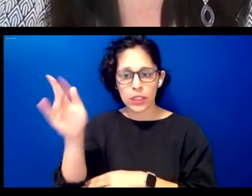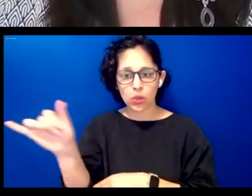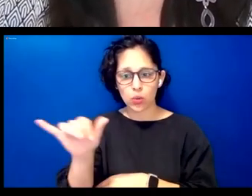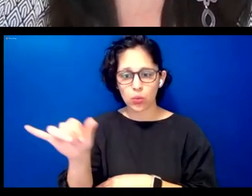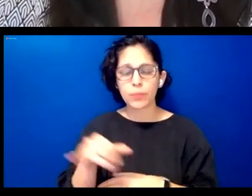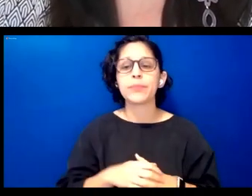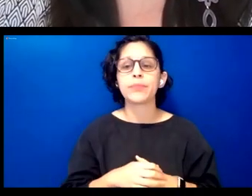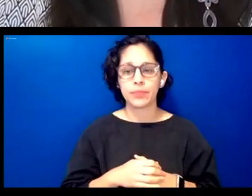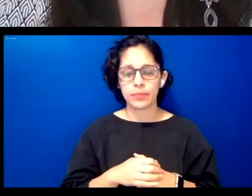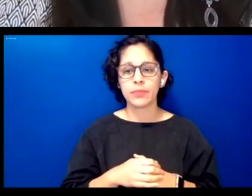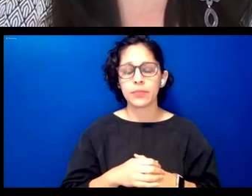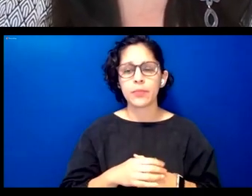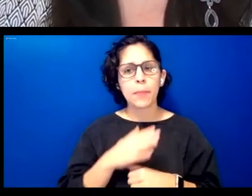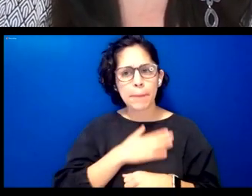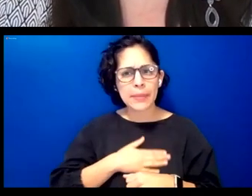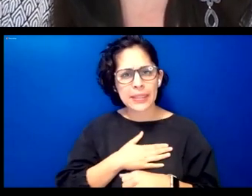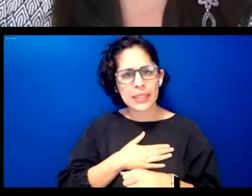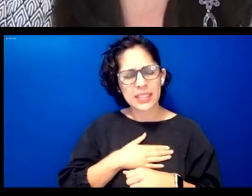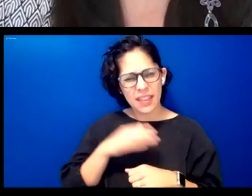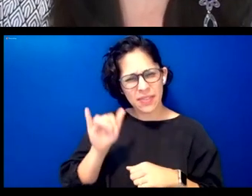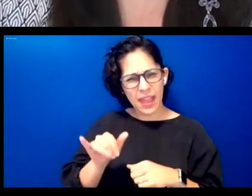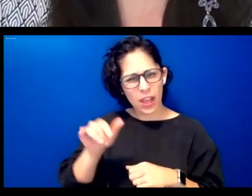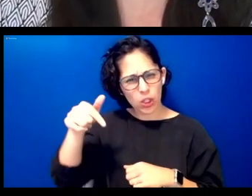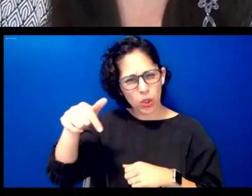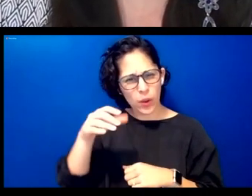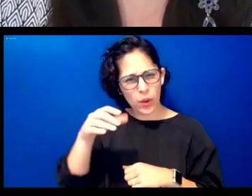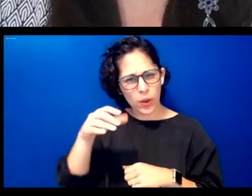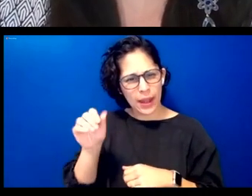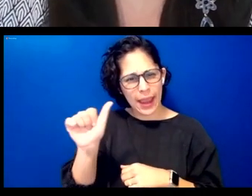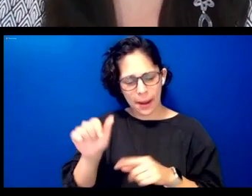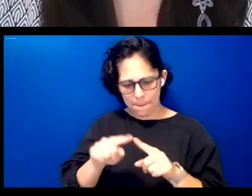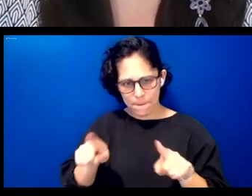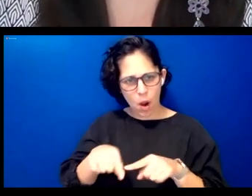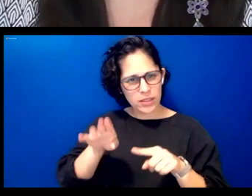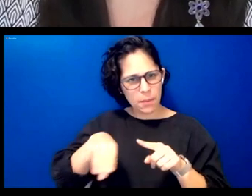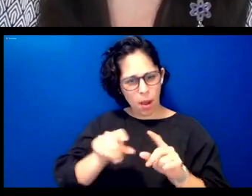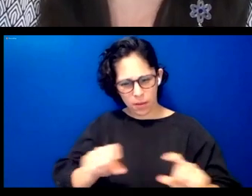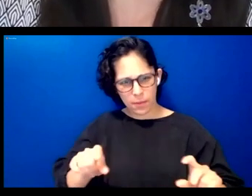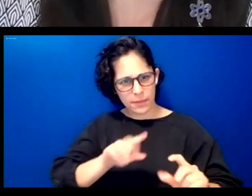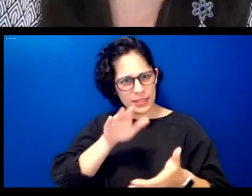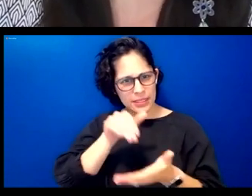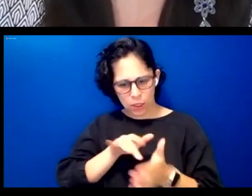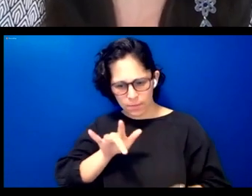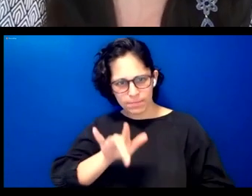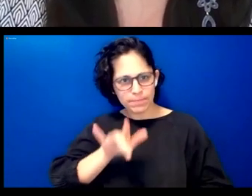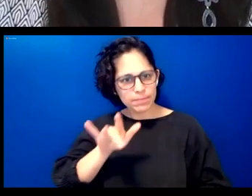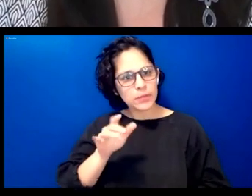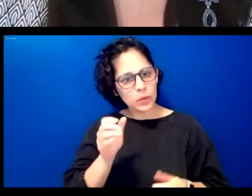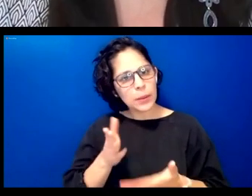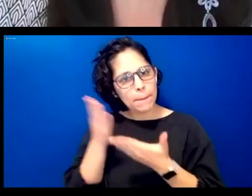please use the q a box to submit your questions if someone has already asked a question that